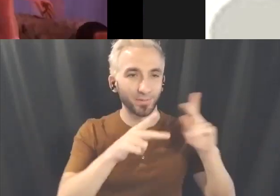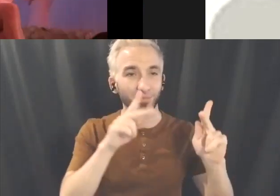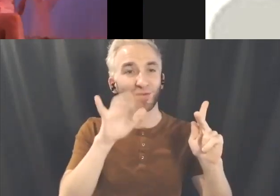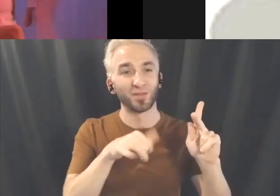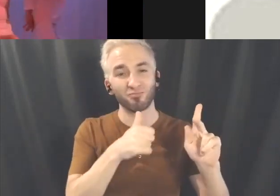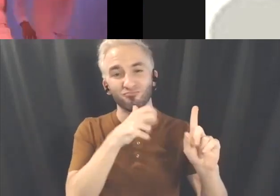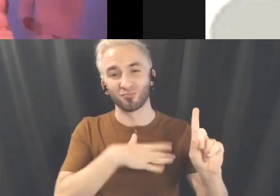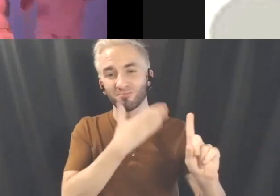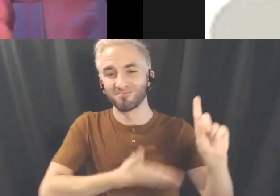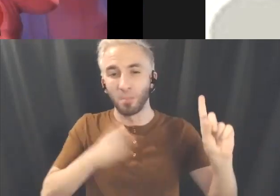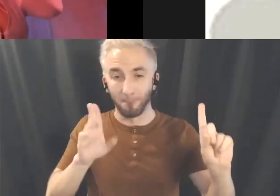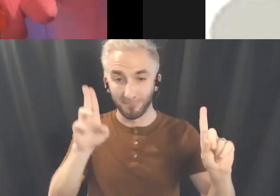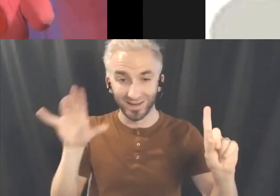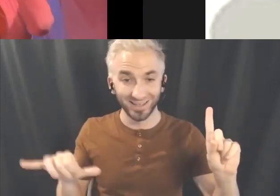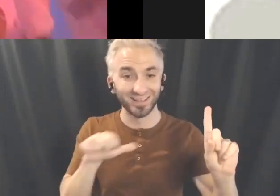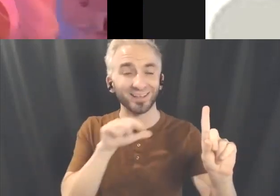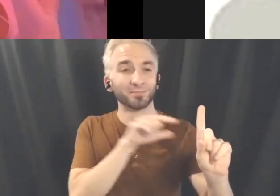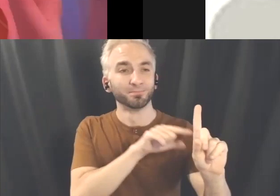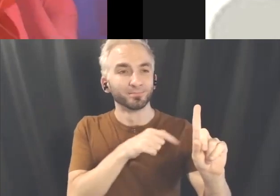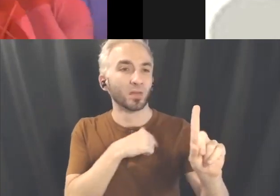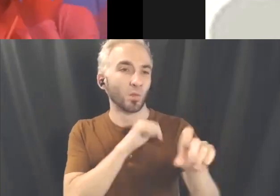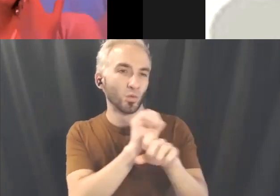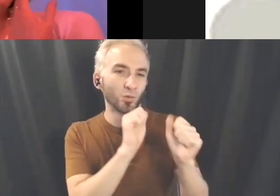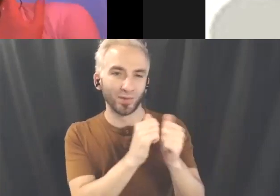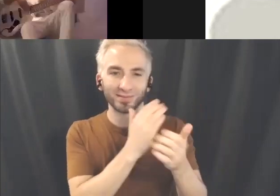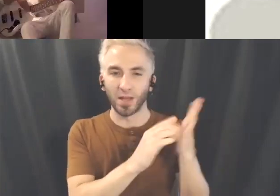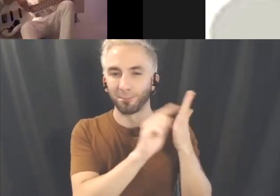As you can see again I'm working with some dancers from Immigrant Lessons. You know I